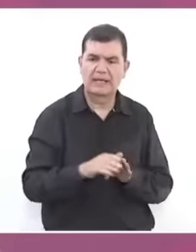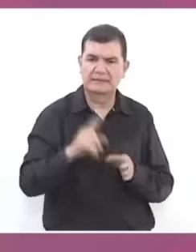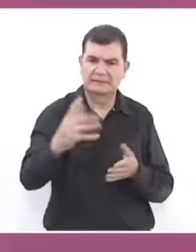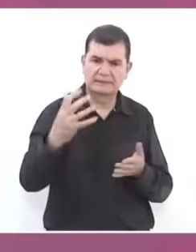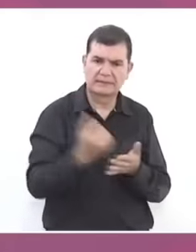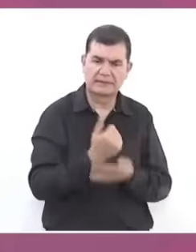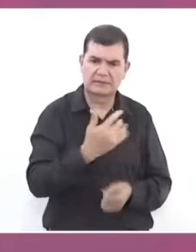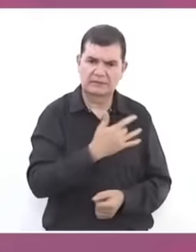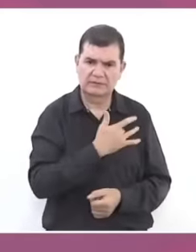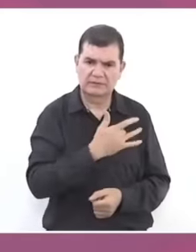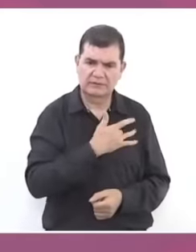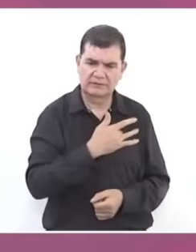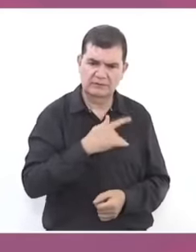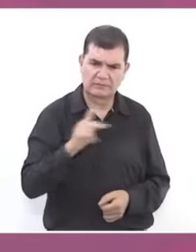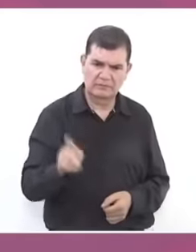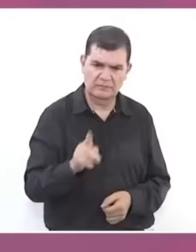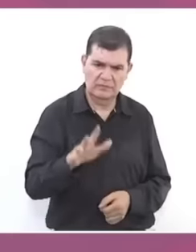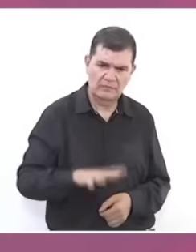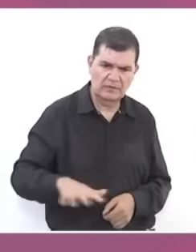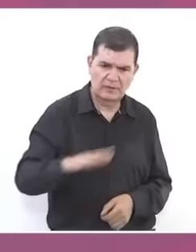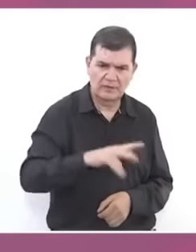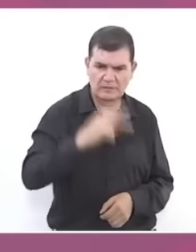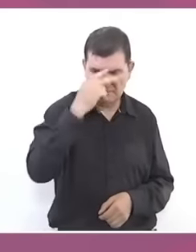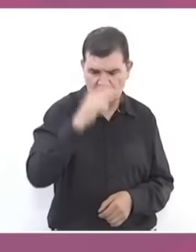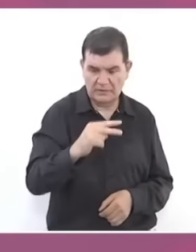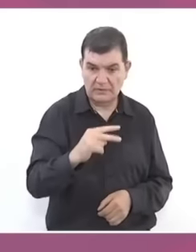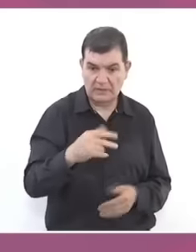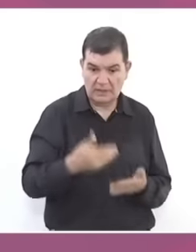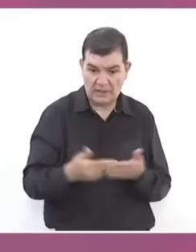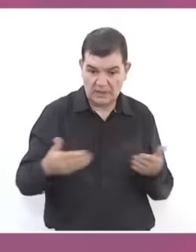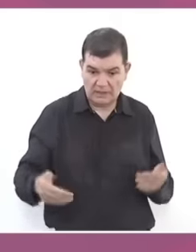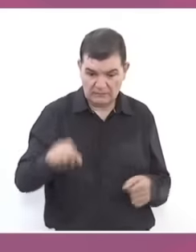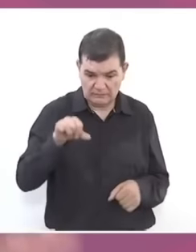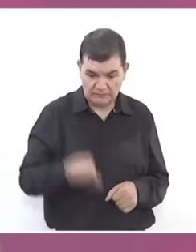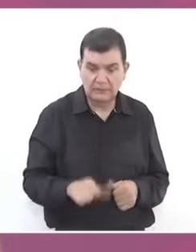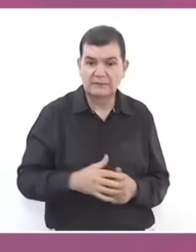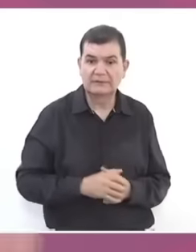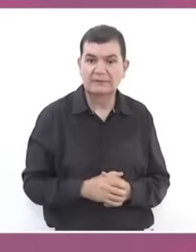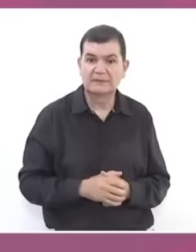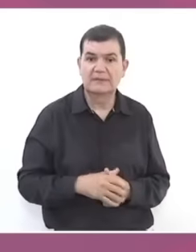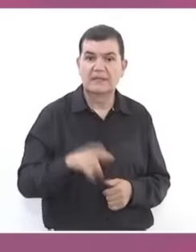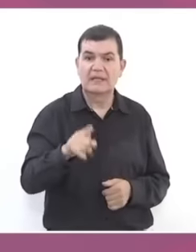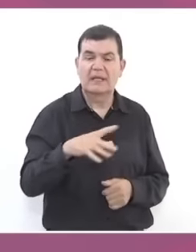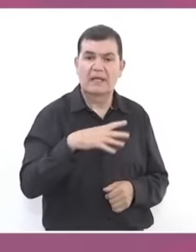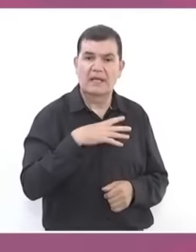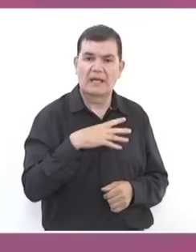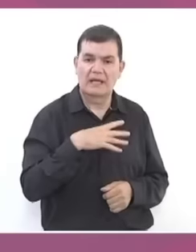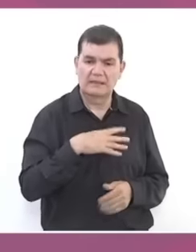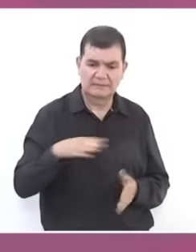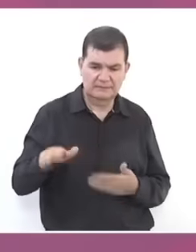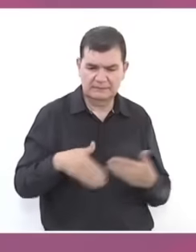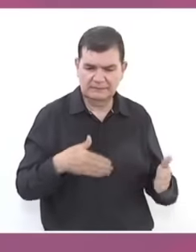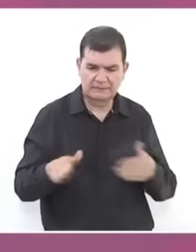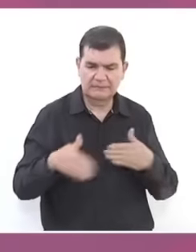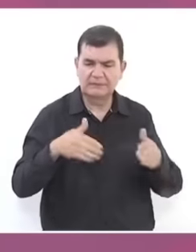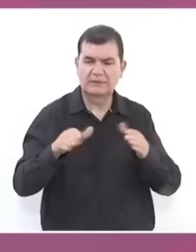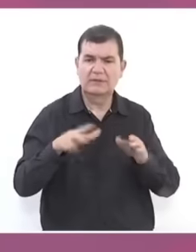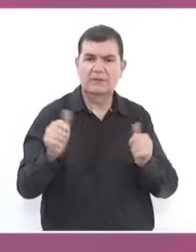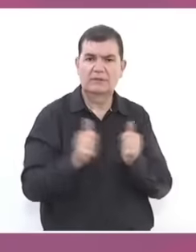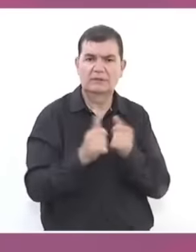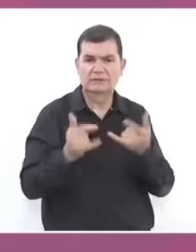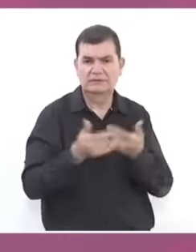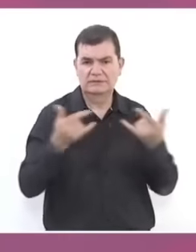hearts of the people of Mexico and today I can tell you walking with him In this historic transition that